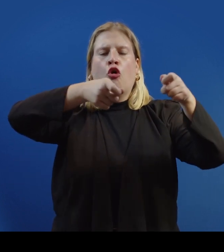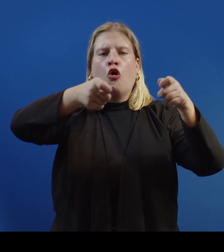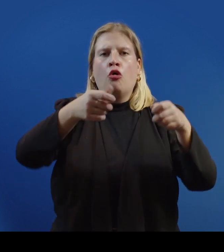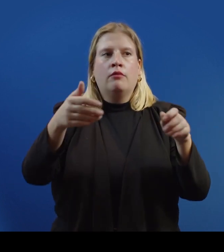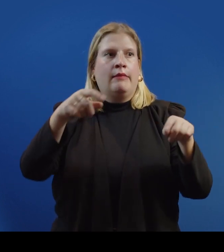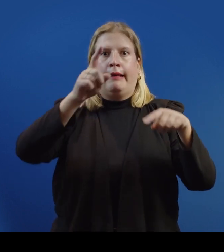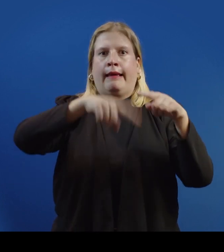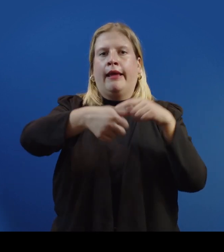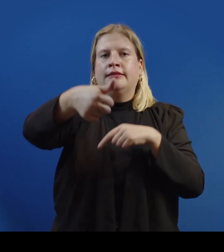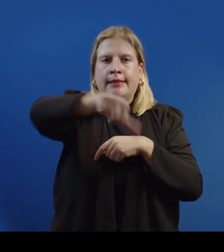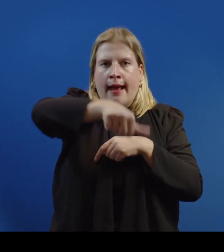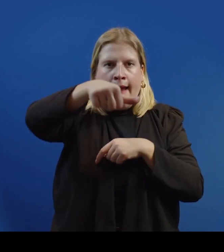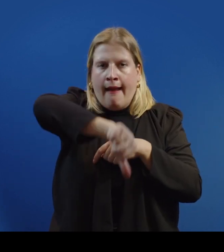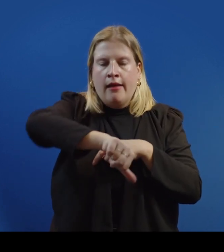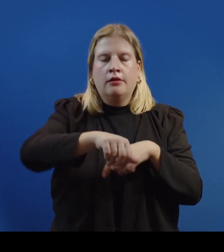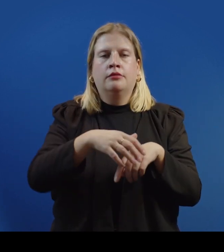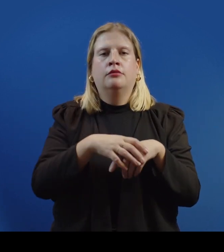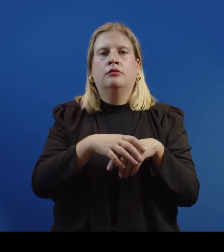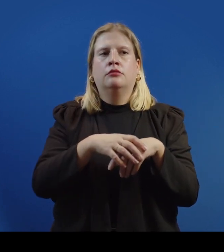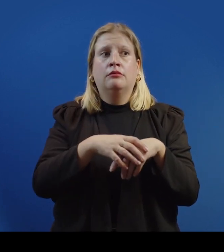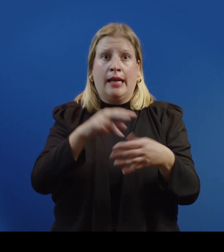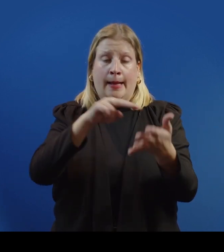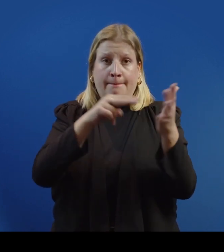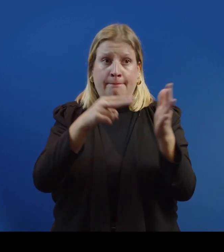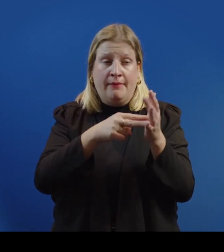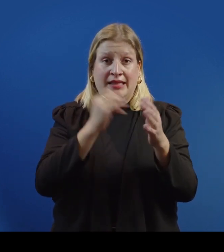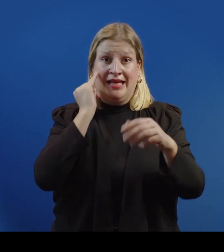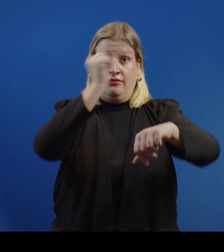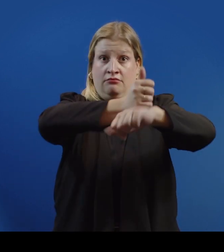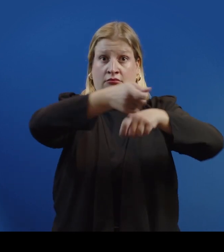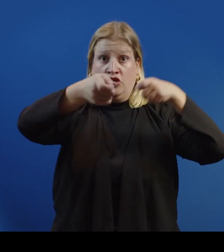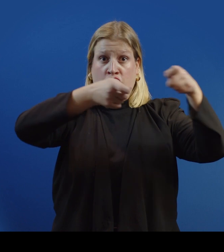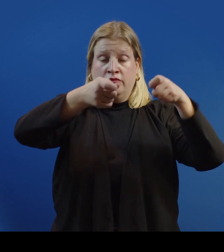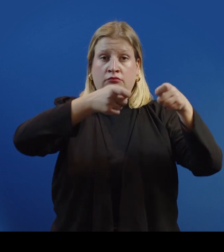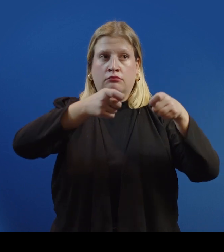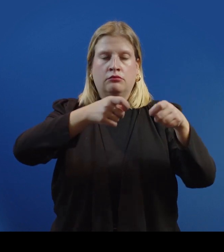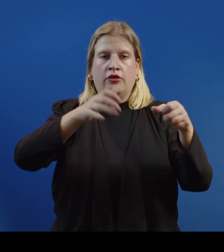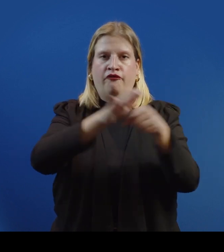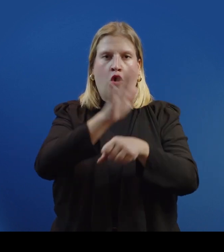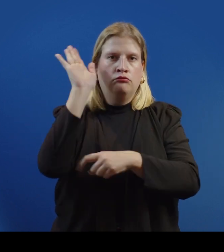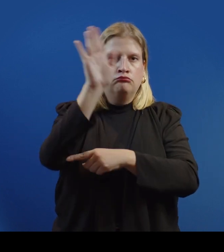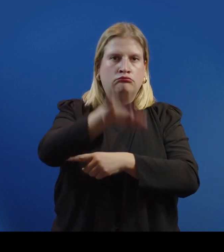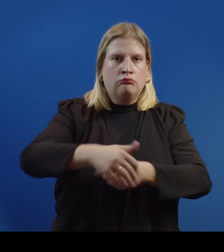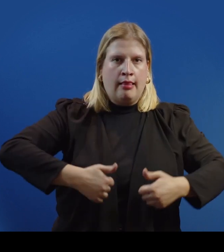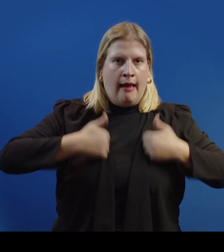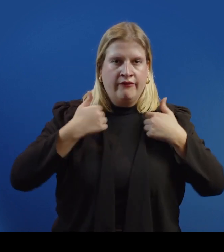They have no way of objecting to the guardianship, and it's intended that they remain that way their entire lives.